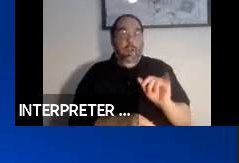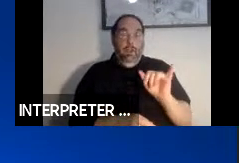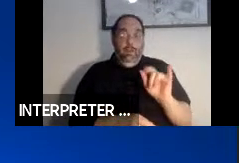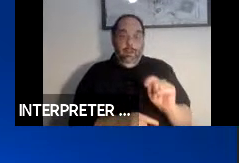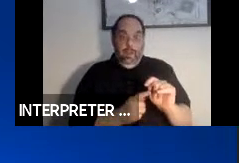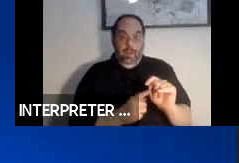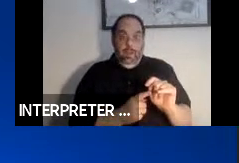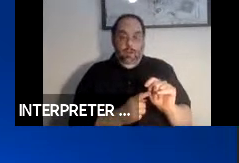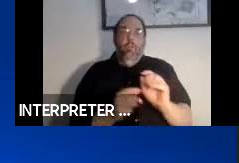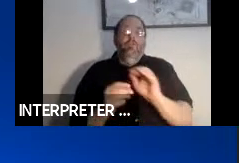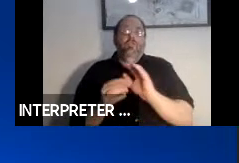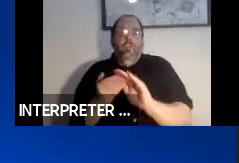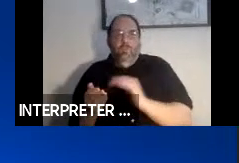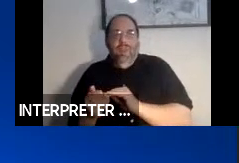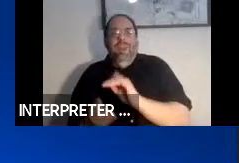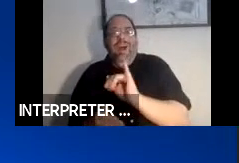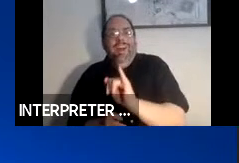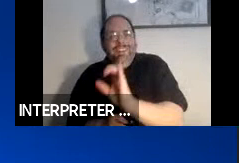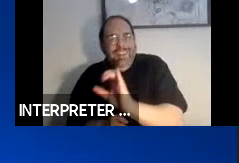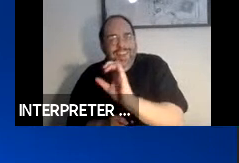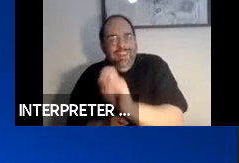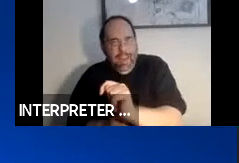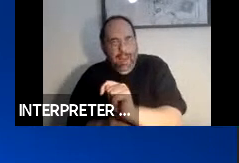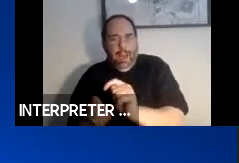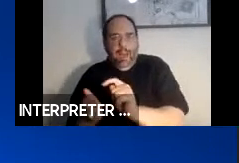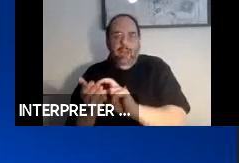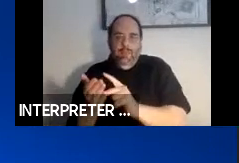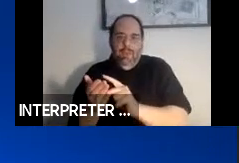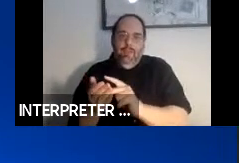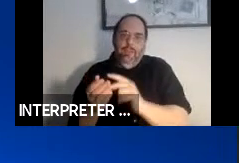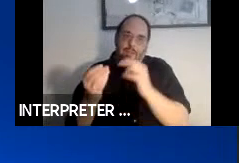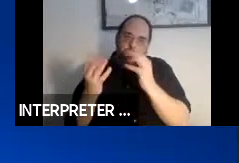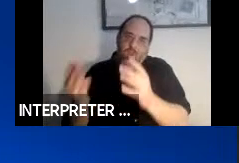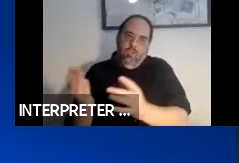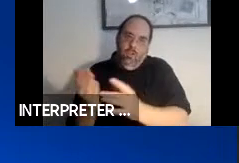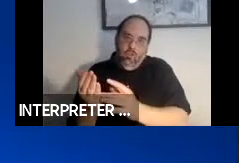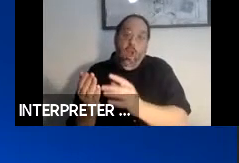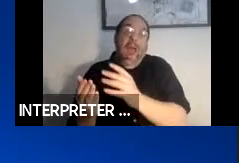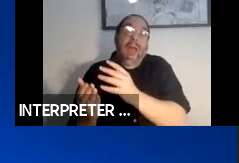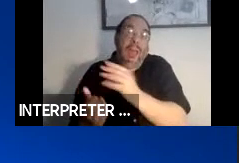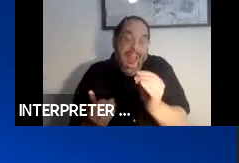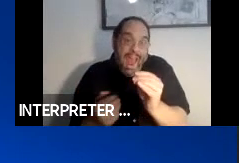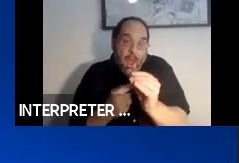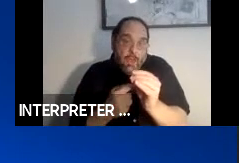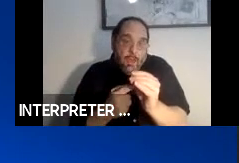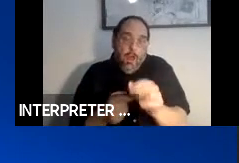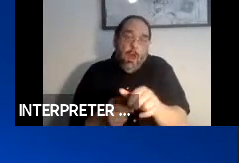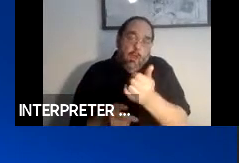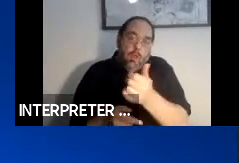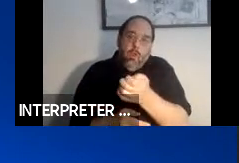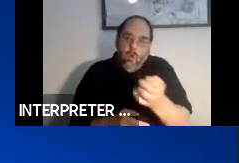I'm sorry, information communication technology is information technology and other equipment systems